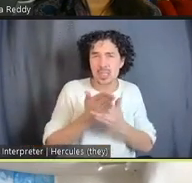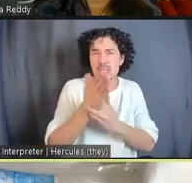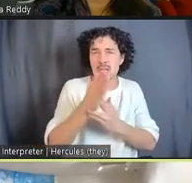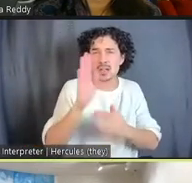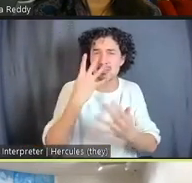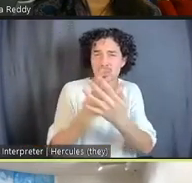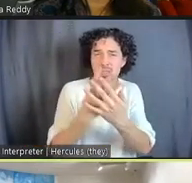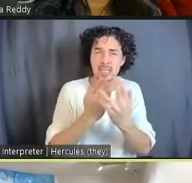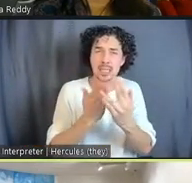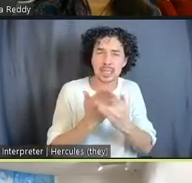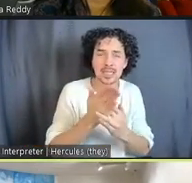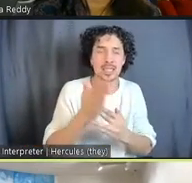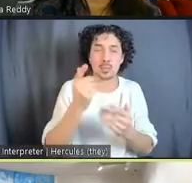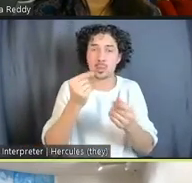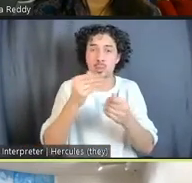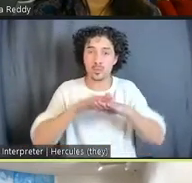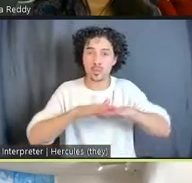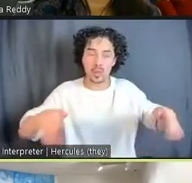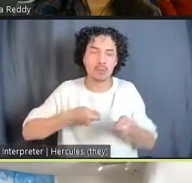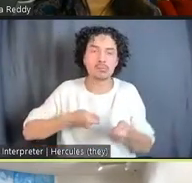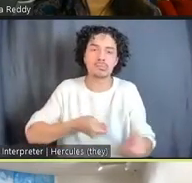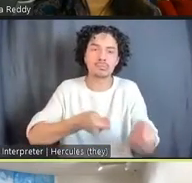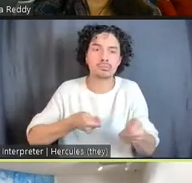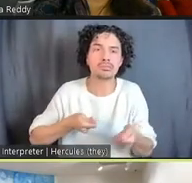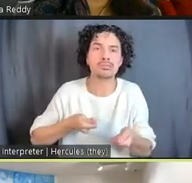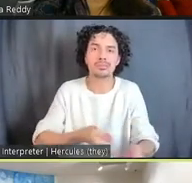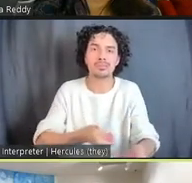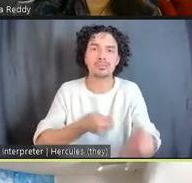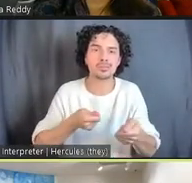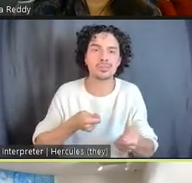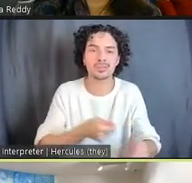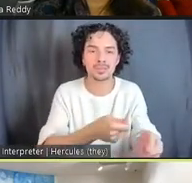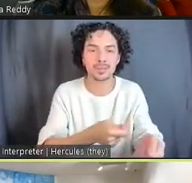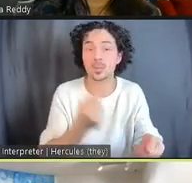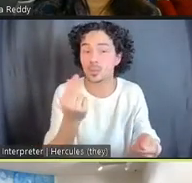mop floors, and so he's incorporated wax from mopping.